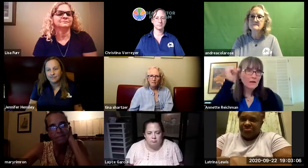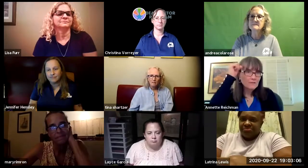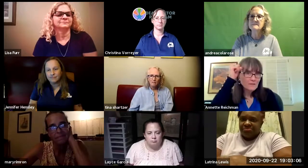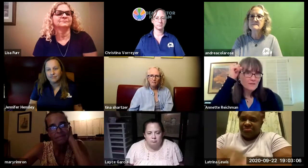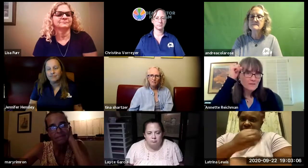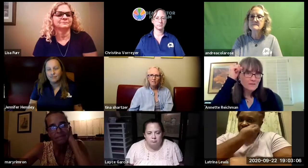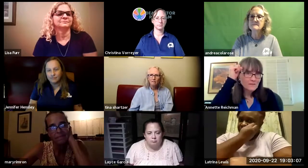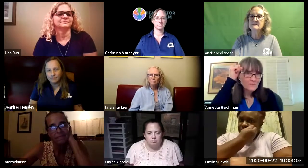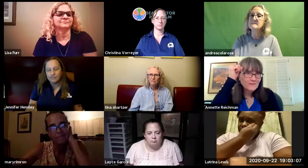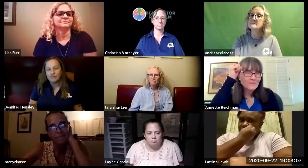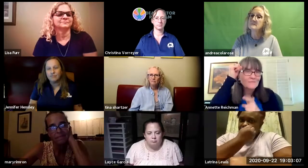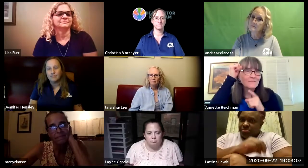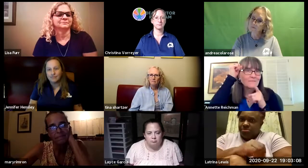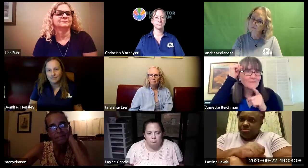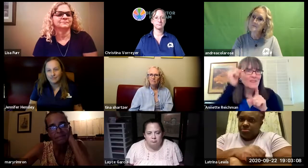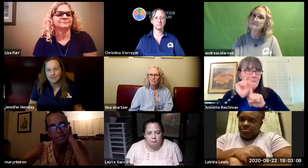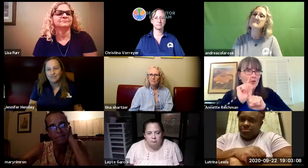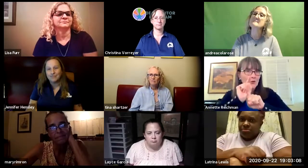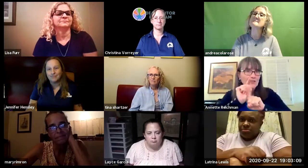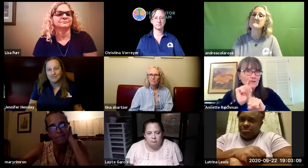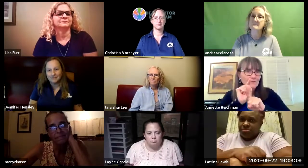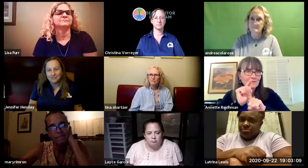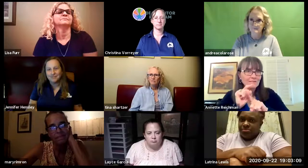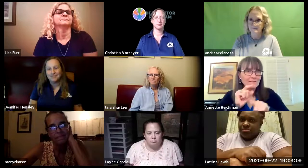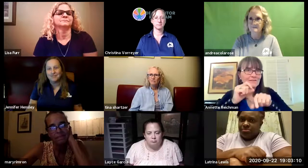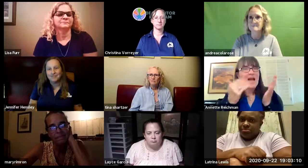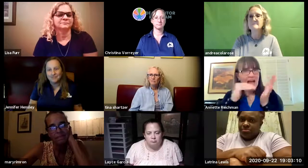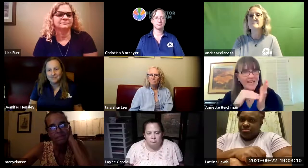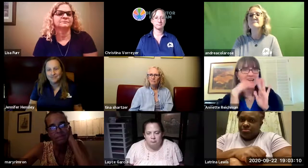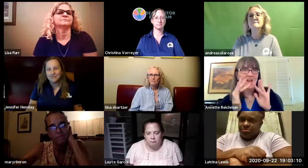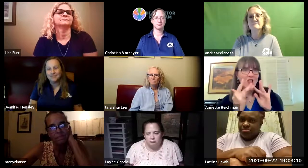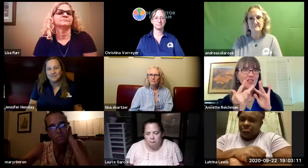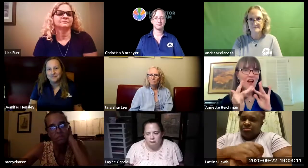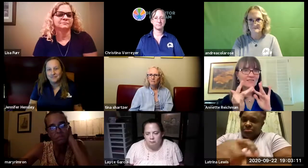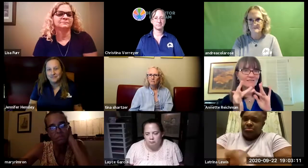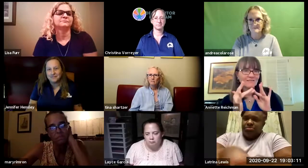blind to blind adults in a mentoring